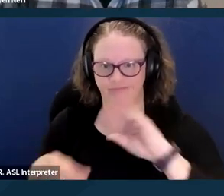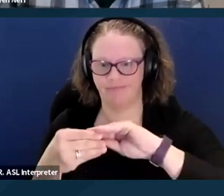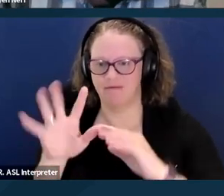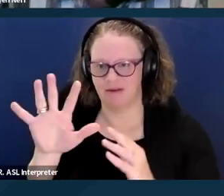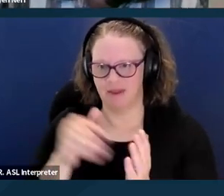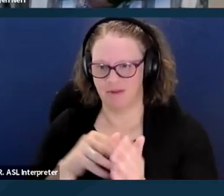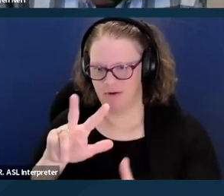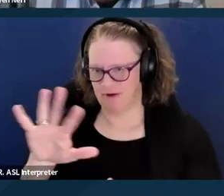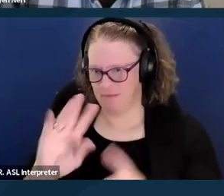And the next slide, please.